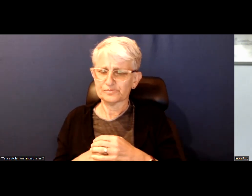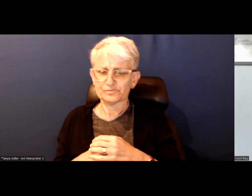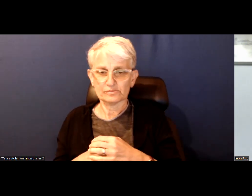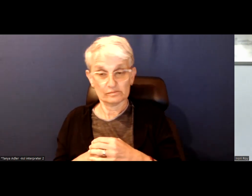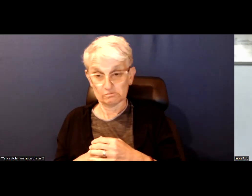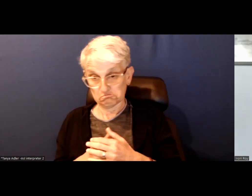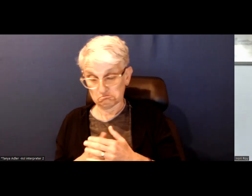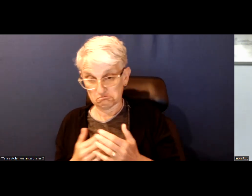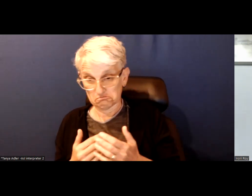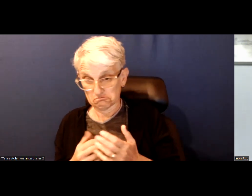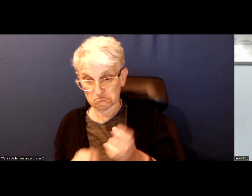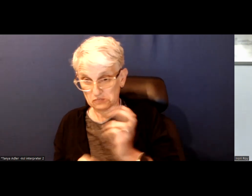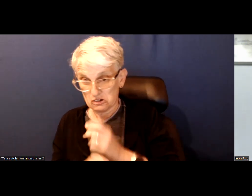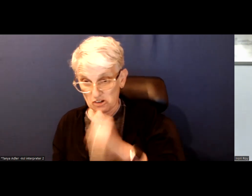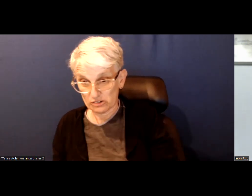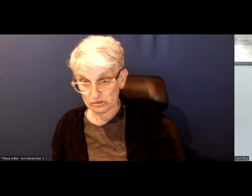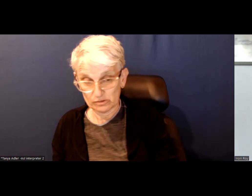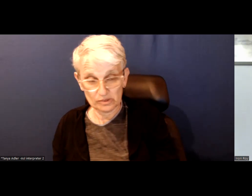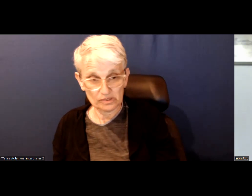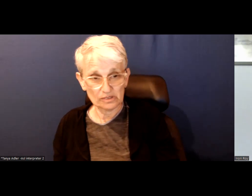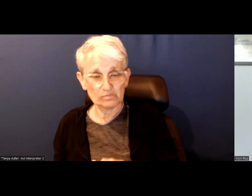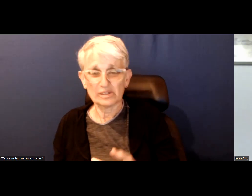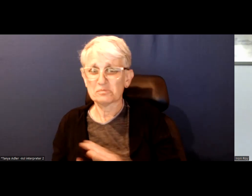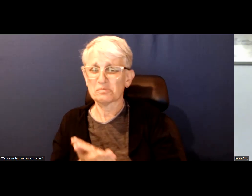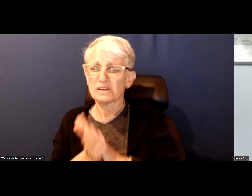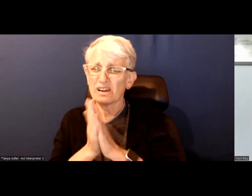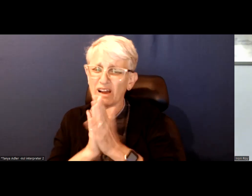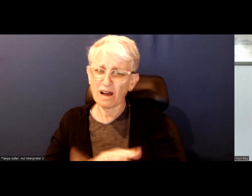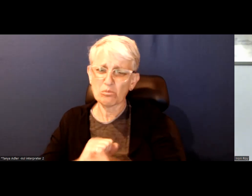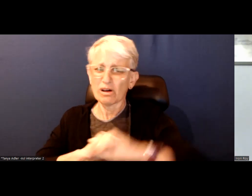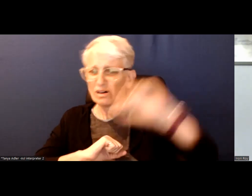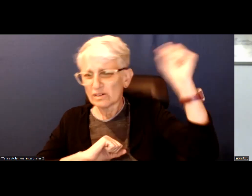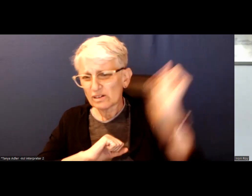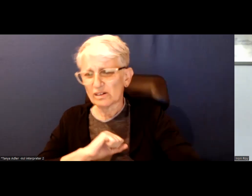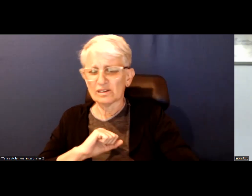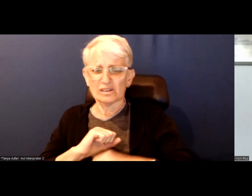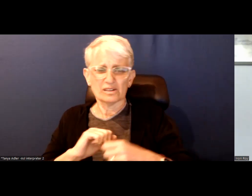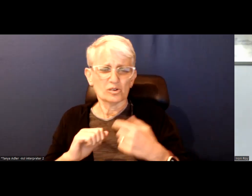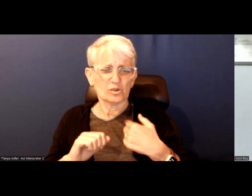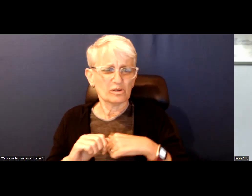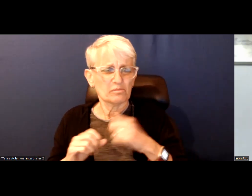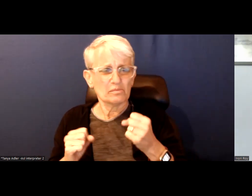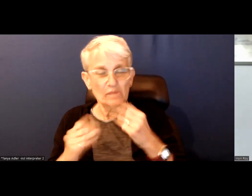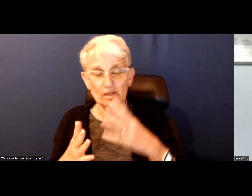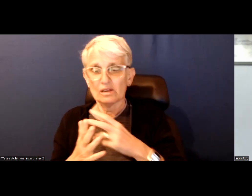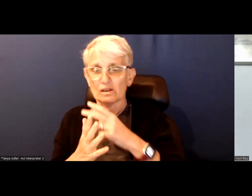difficult. Somehow we have made it excessively difficult. We've introduced like there are so many layers of bureaucracy.